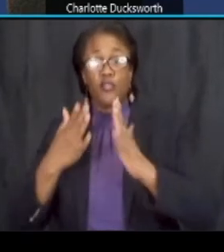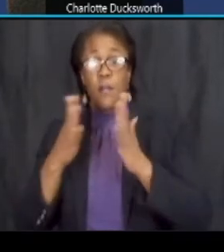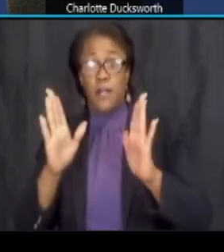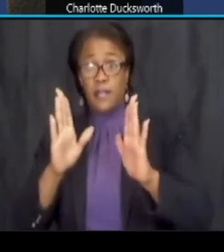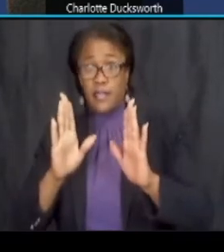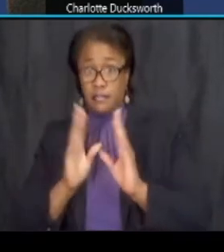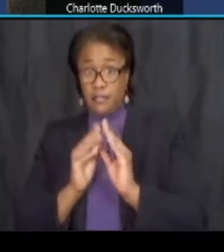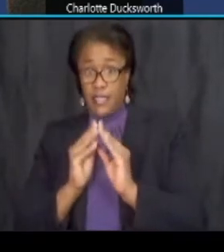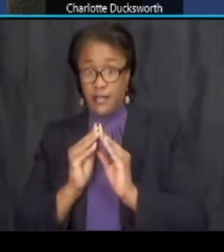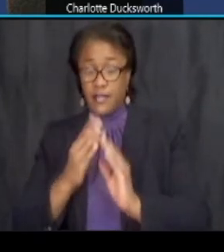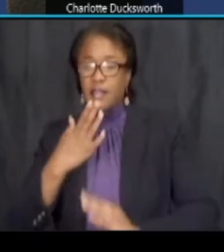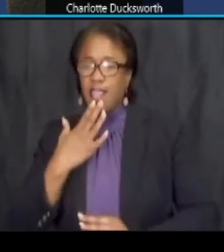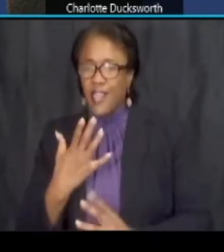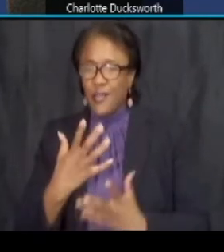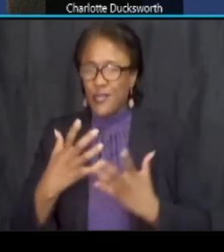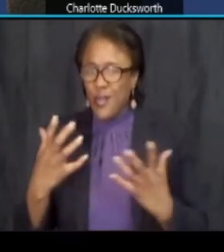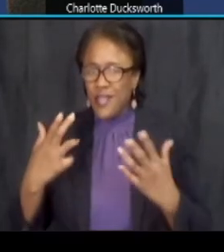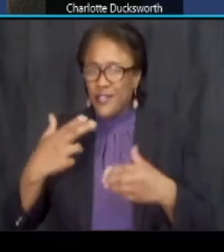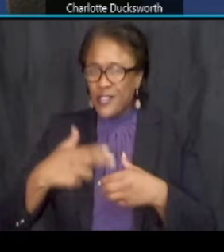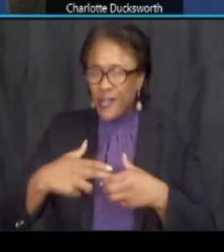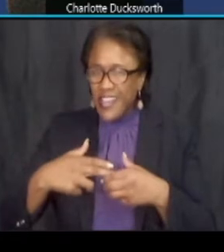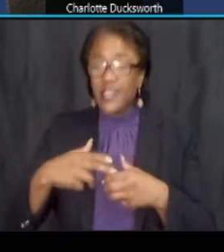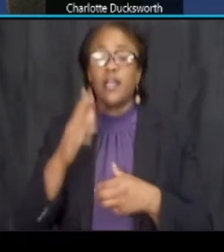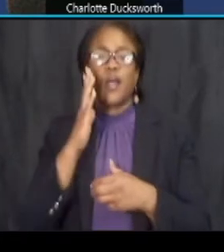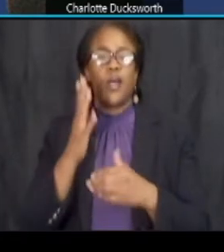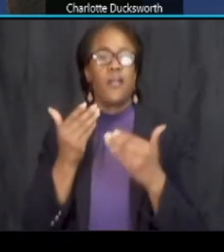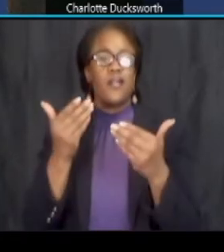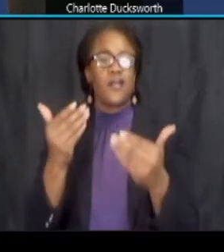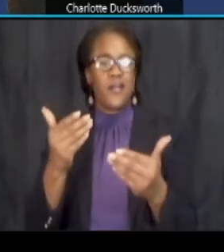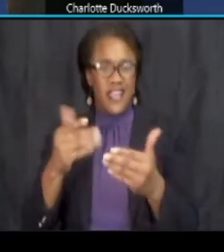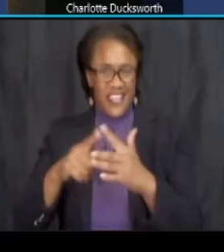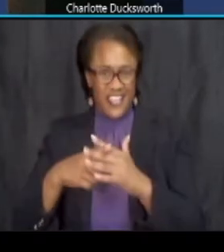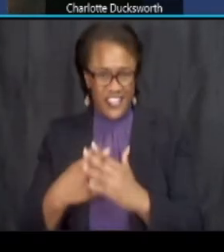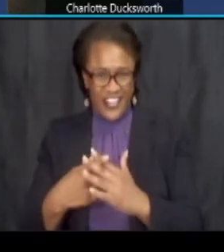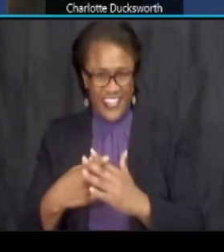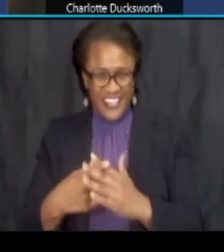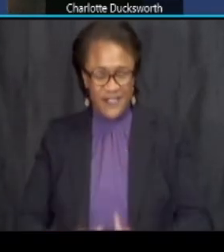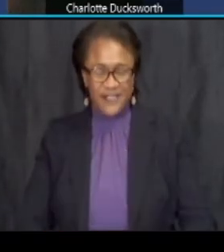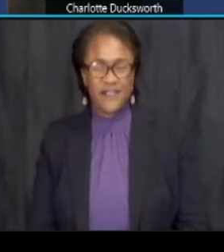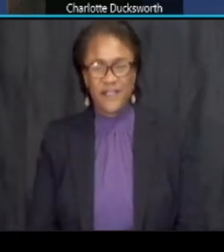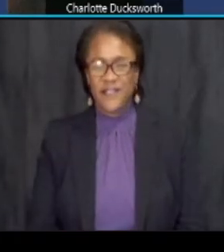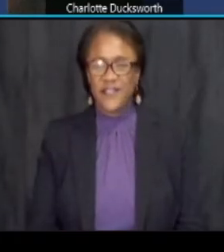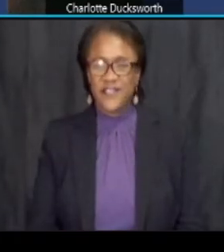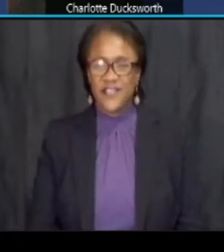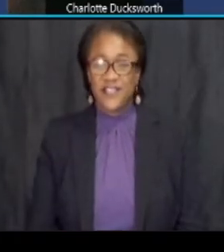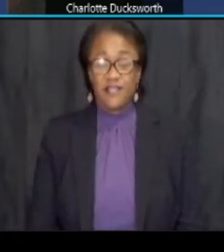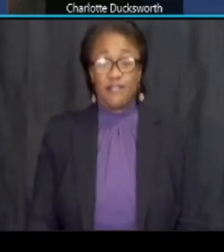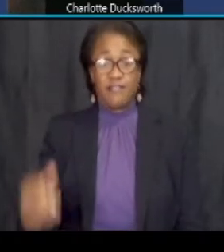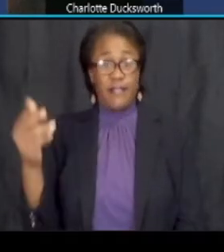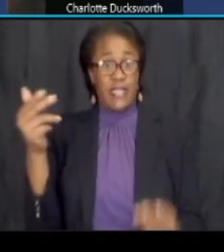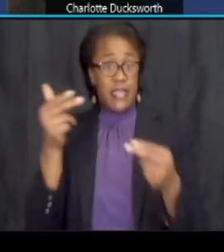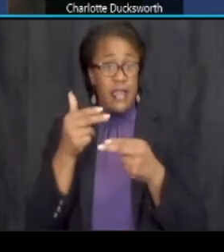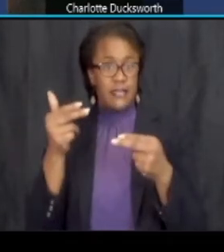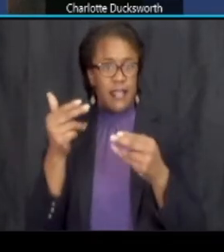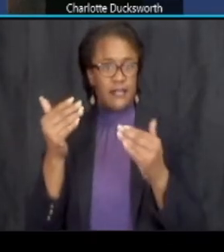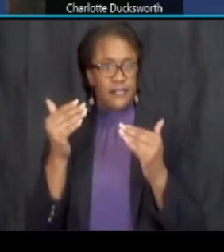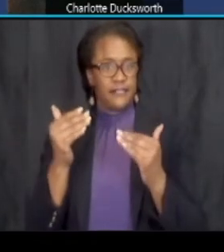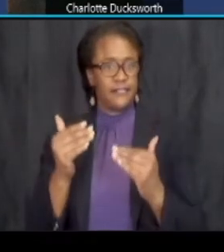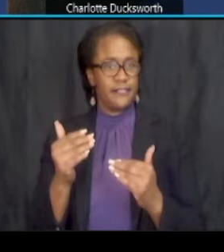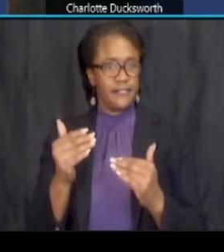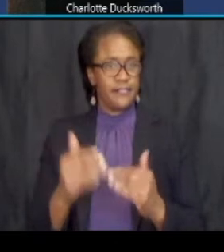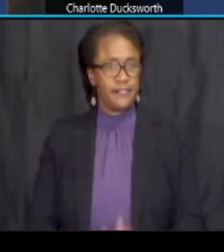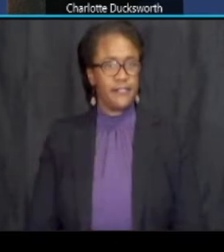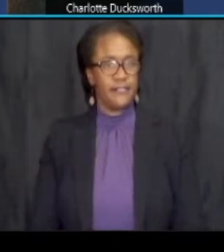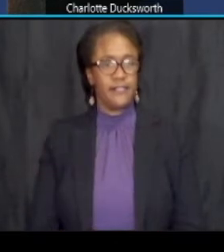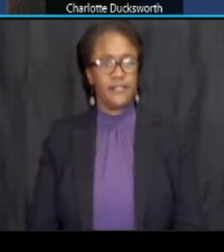thank you so much for joining us and we're going to go ahead and get started next slide